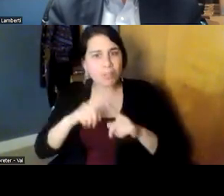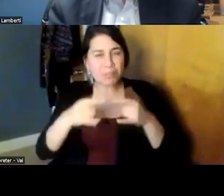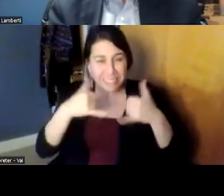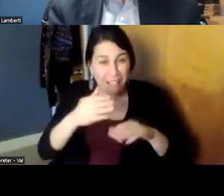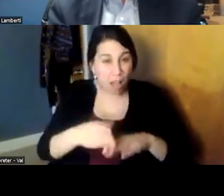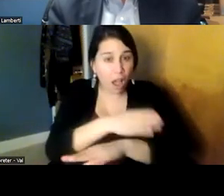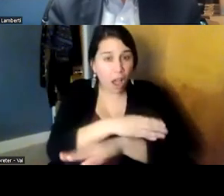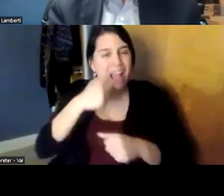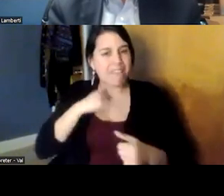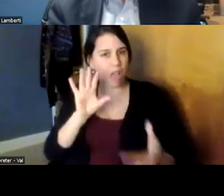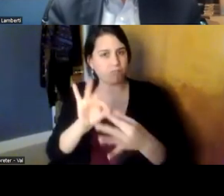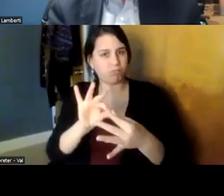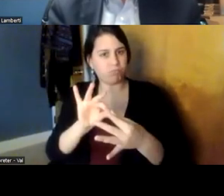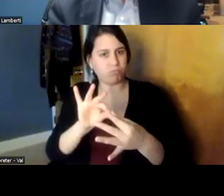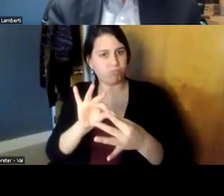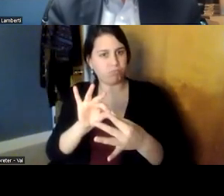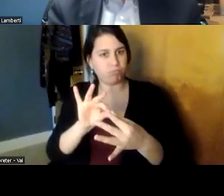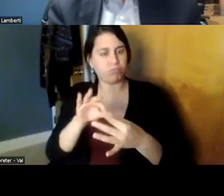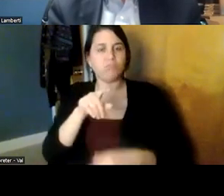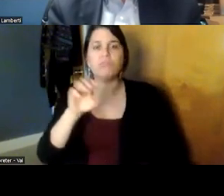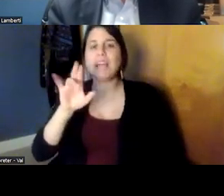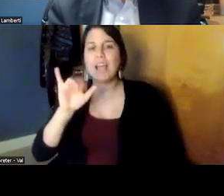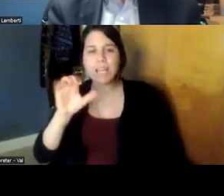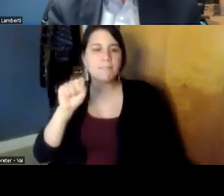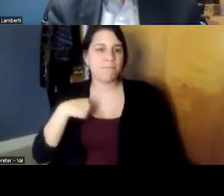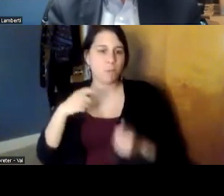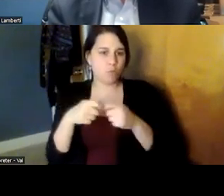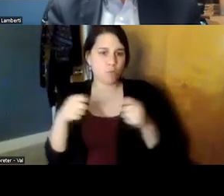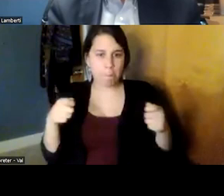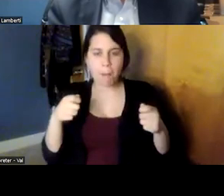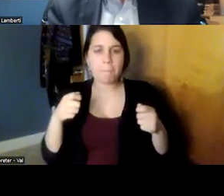well yeah i'll just say as we wrap up now because i think our time is coming to an end